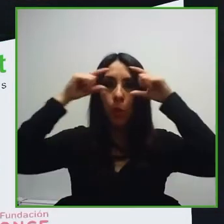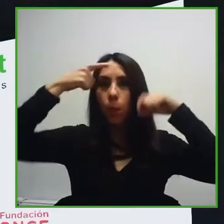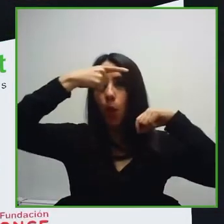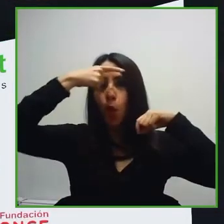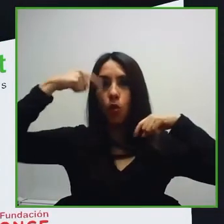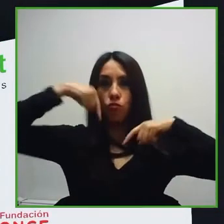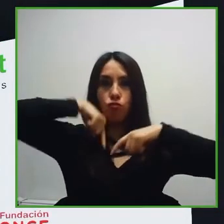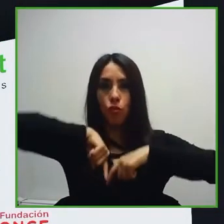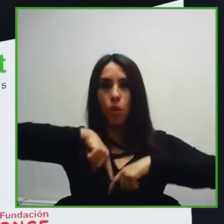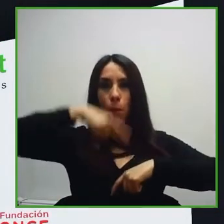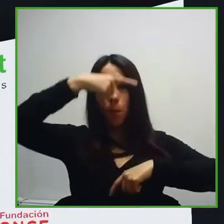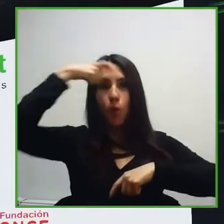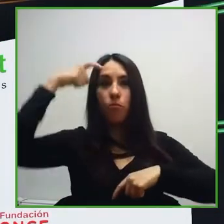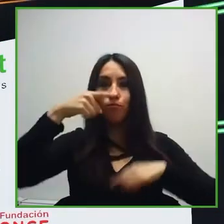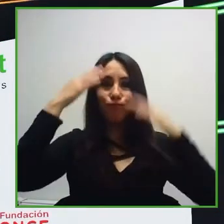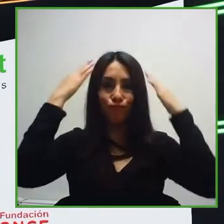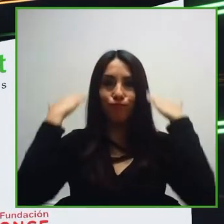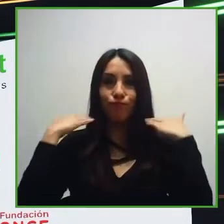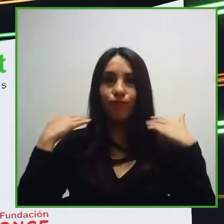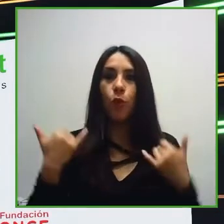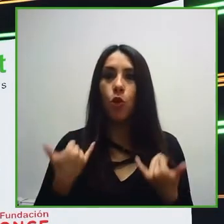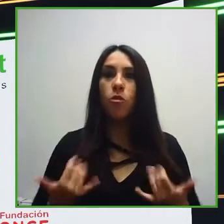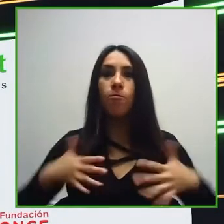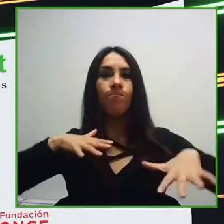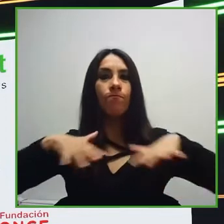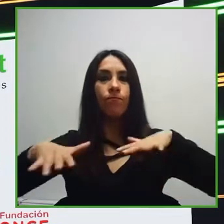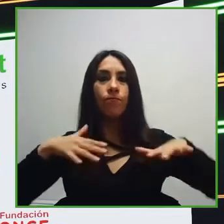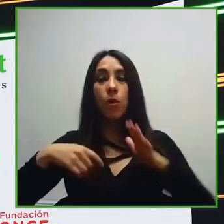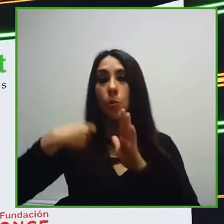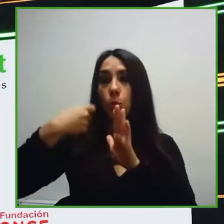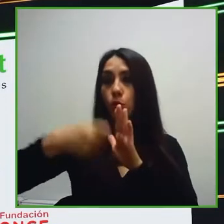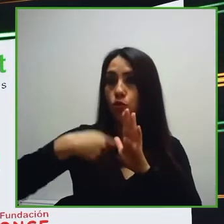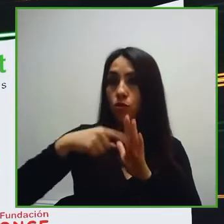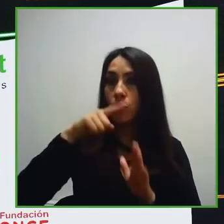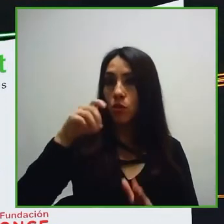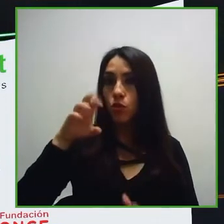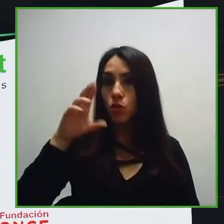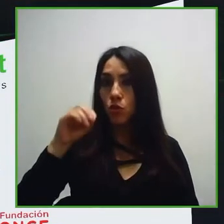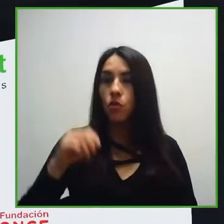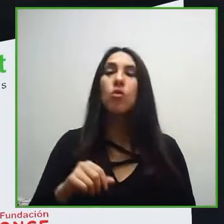chief and also the coordinator of Zero Project for Latinamerica. This project